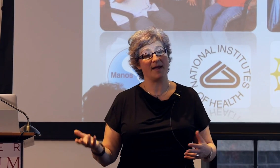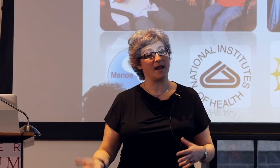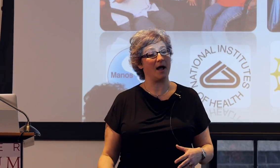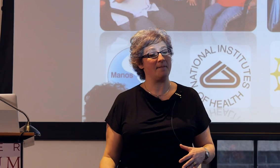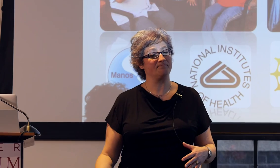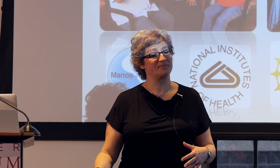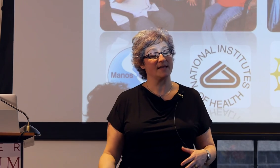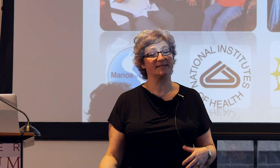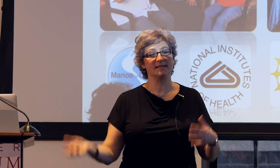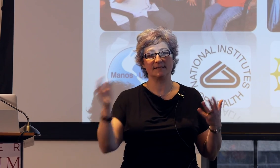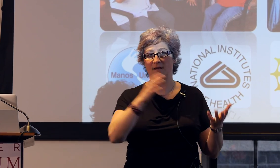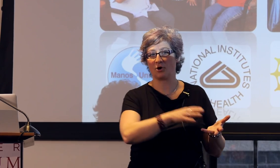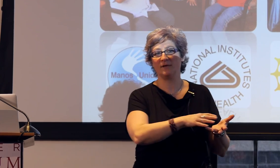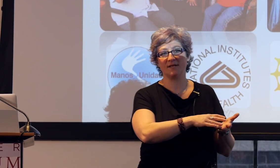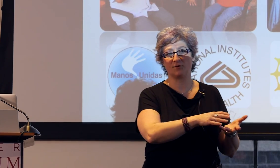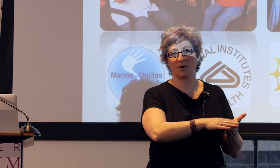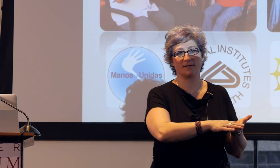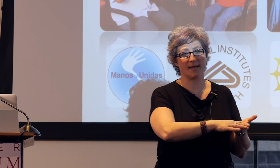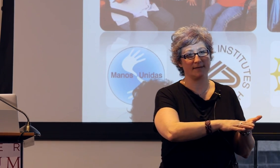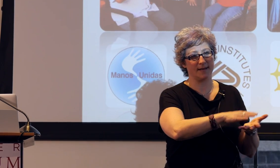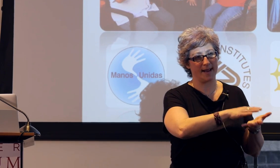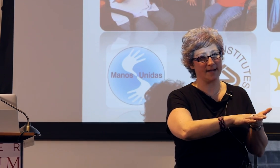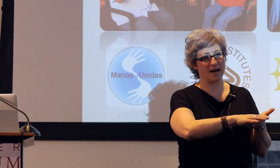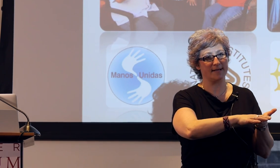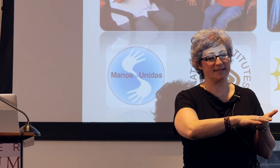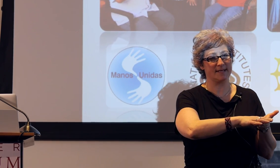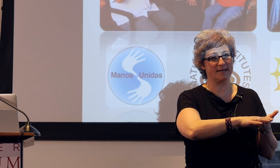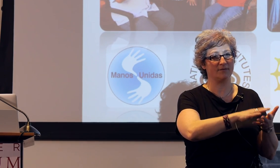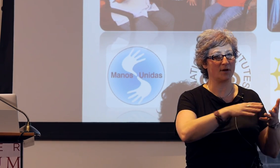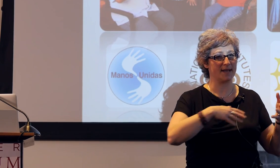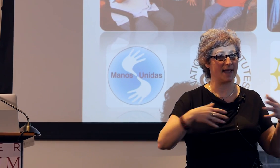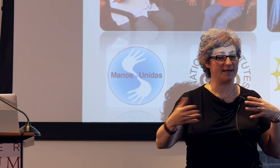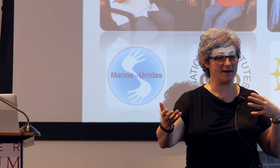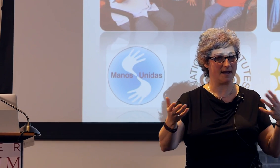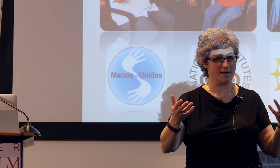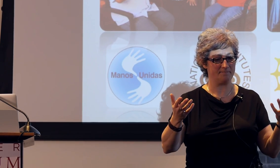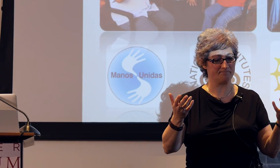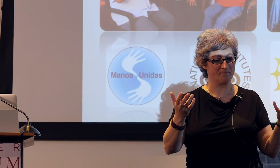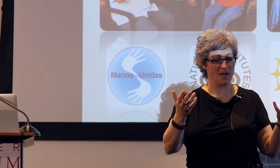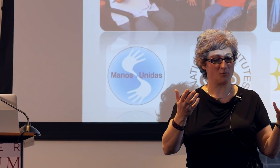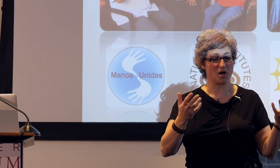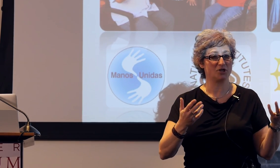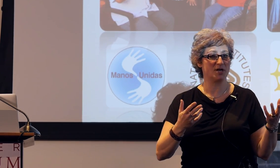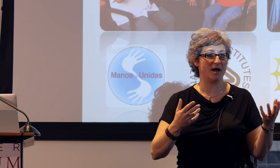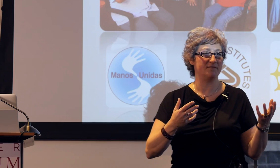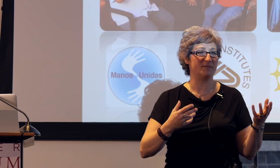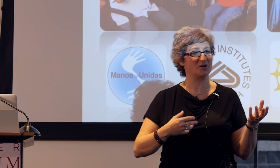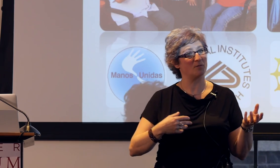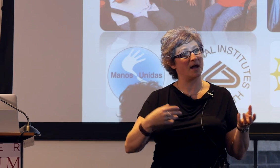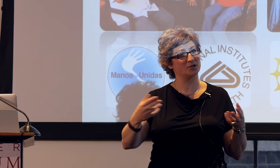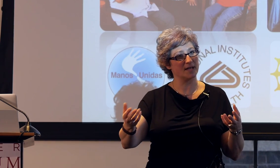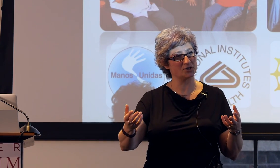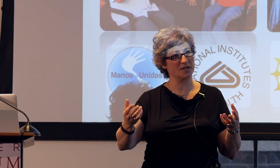But since the earliest work that Annie and I did, looking at production of spatial modulation